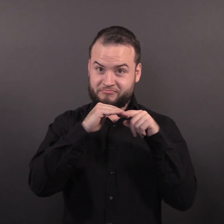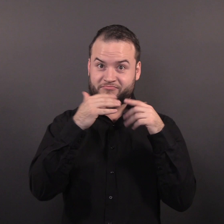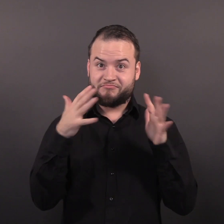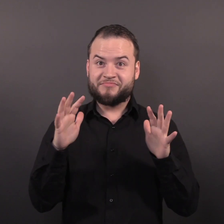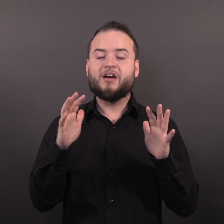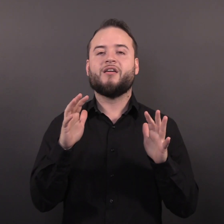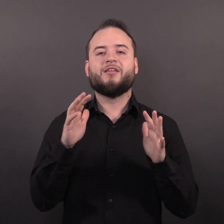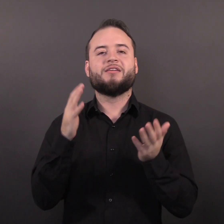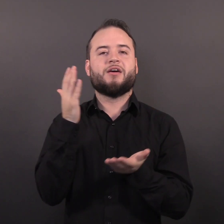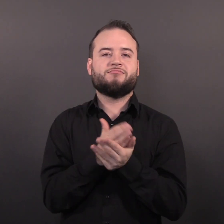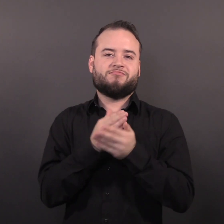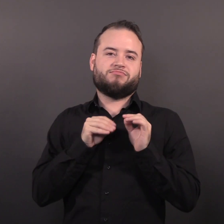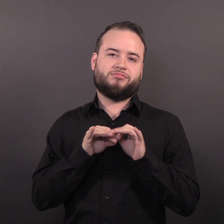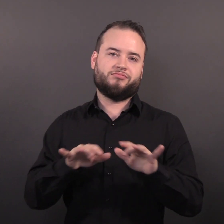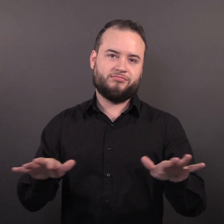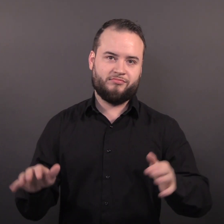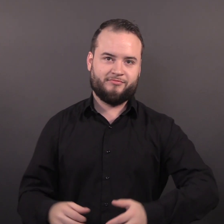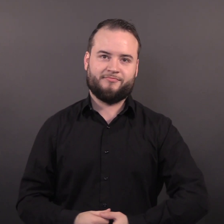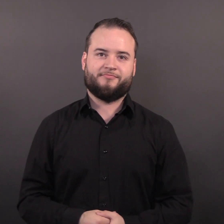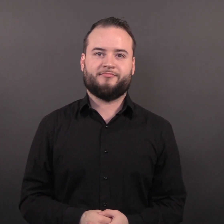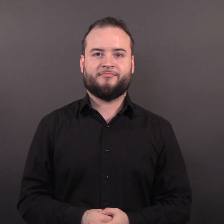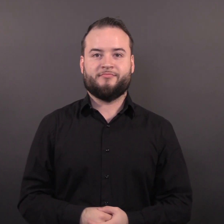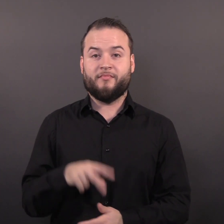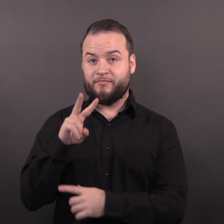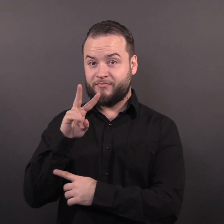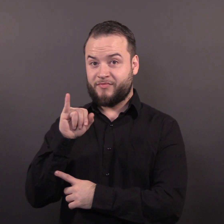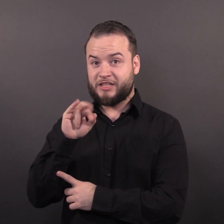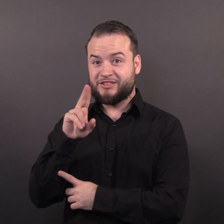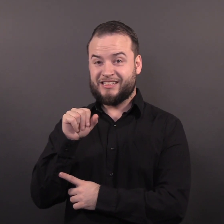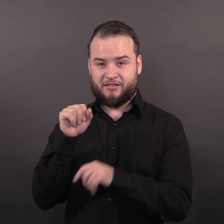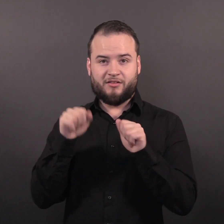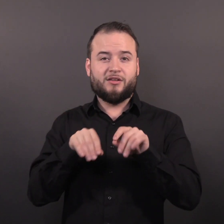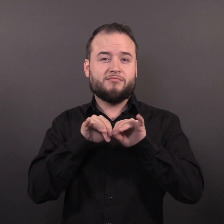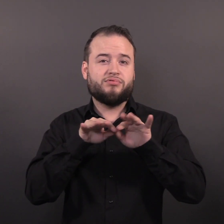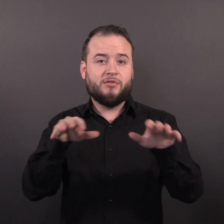The virus can also spread from contaminated environments